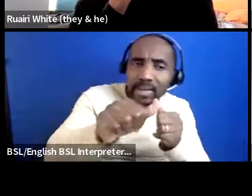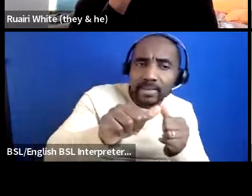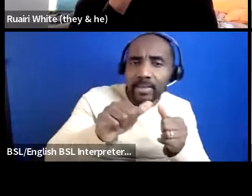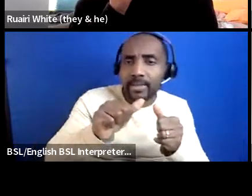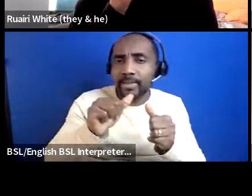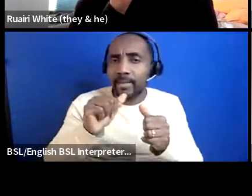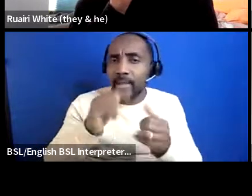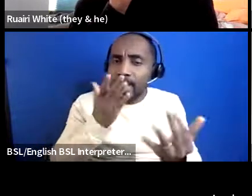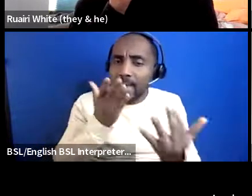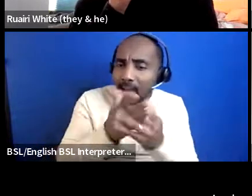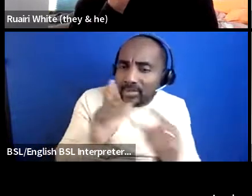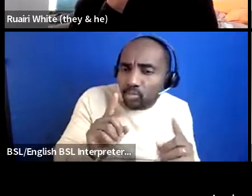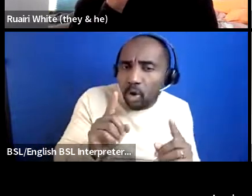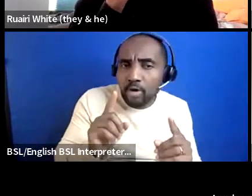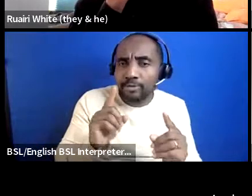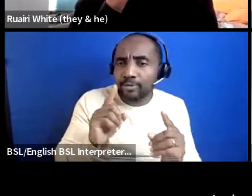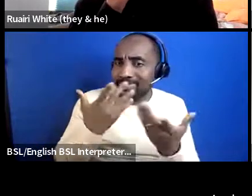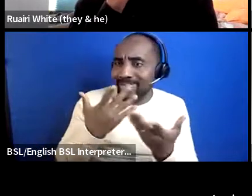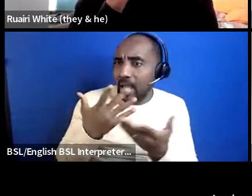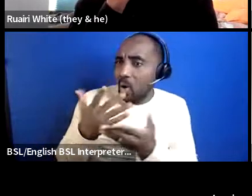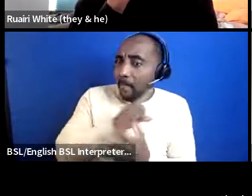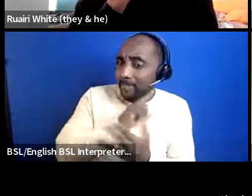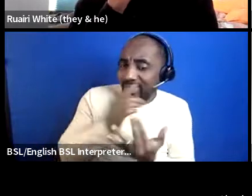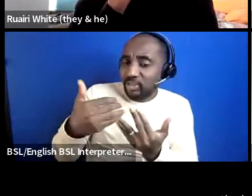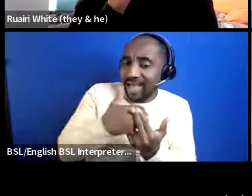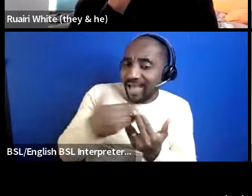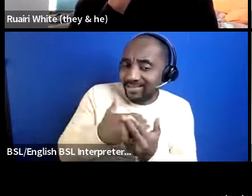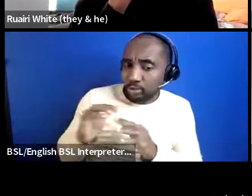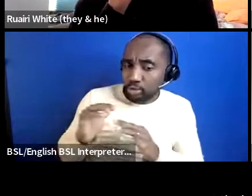and where they are now as a result of accessing our service and we just do it that way